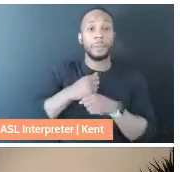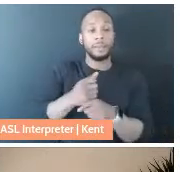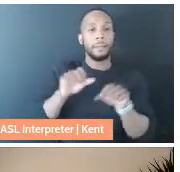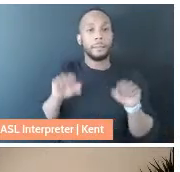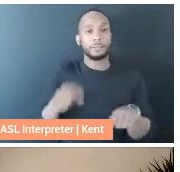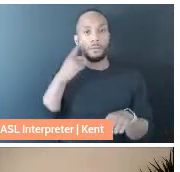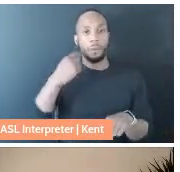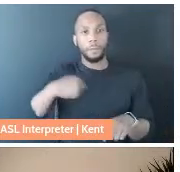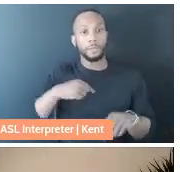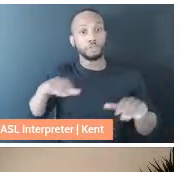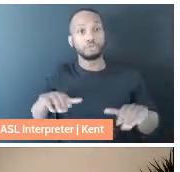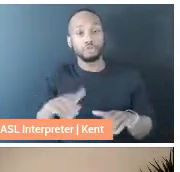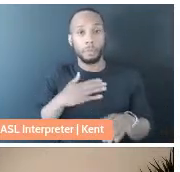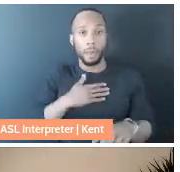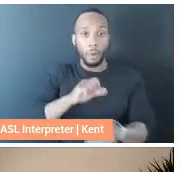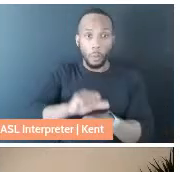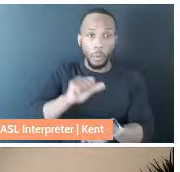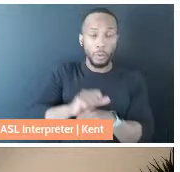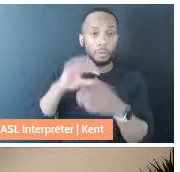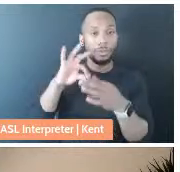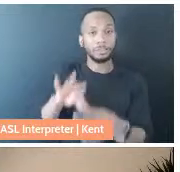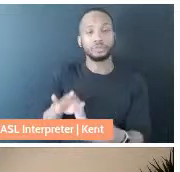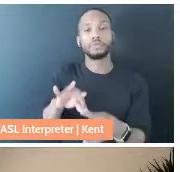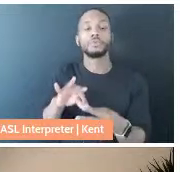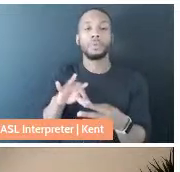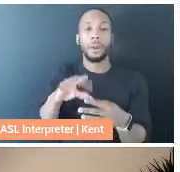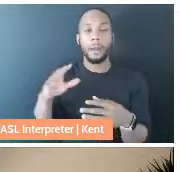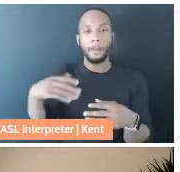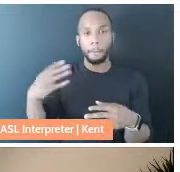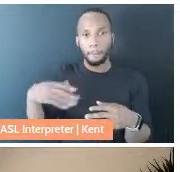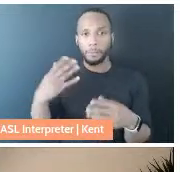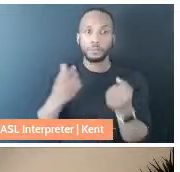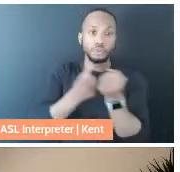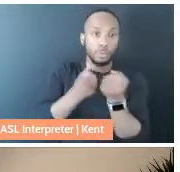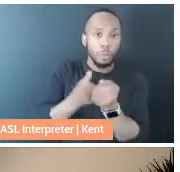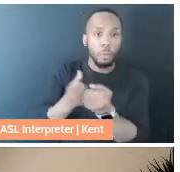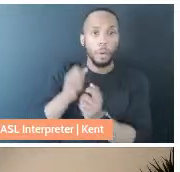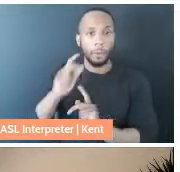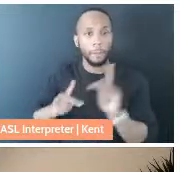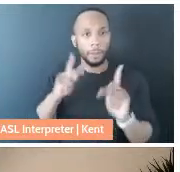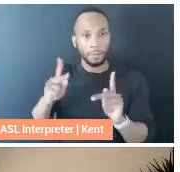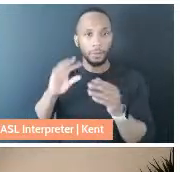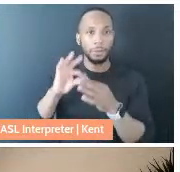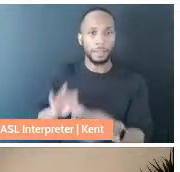do the work that I do in terms of supporting people around grieving illness and dying,